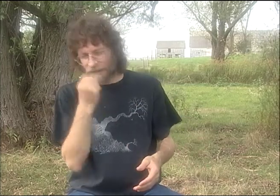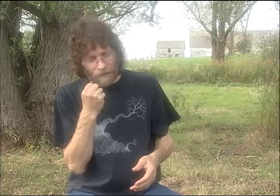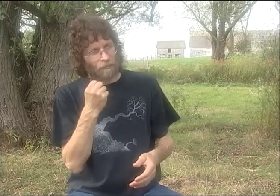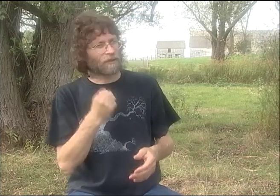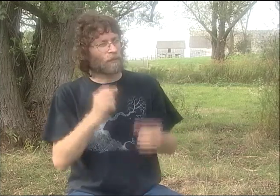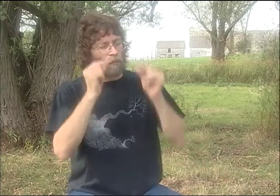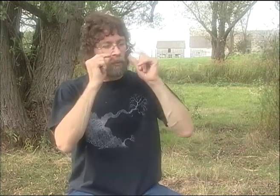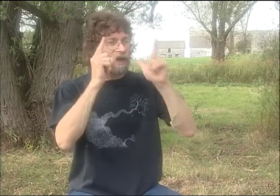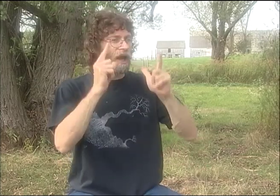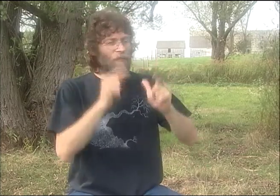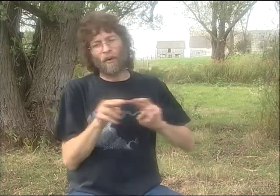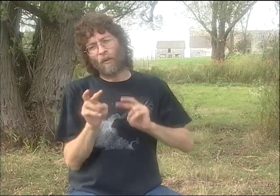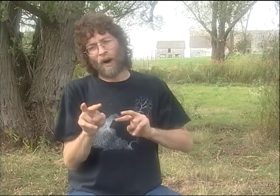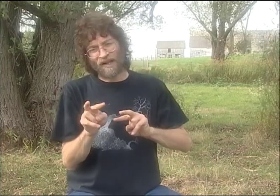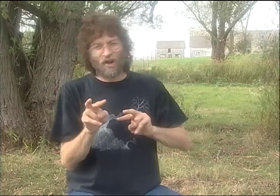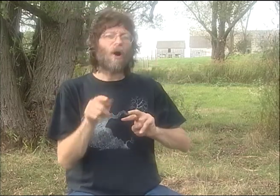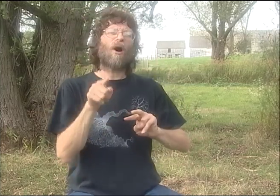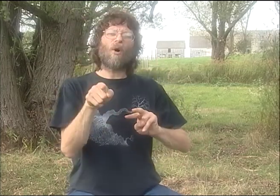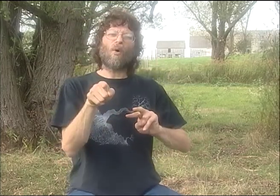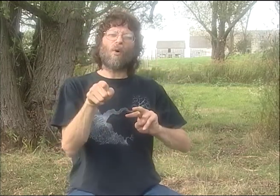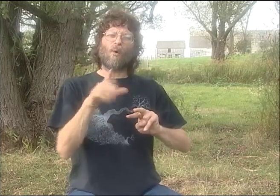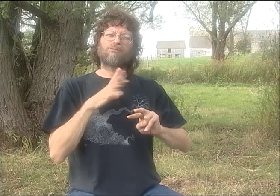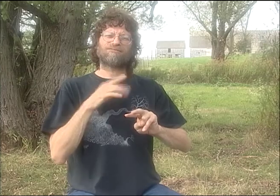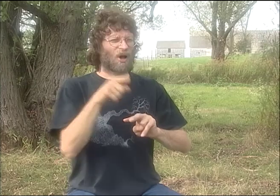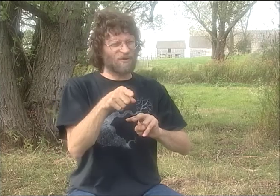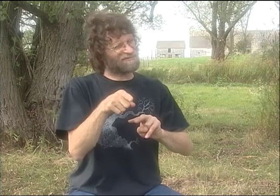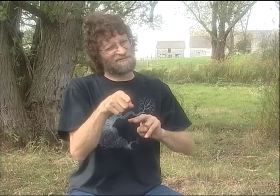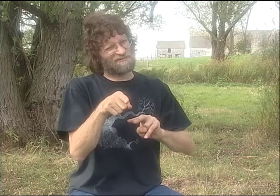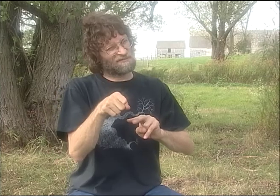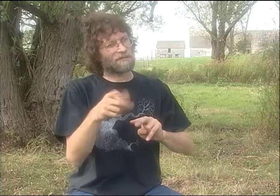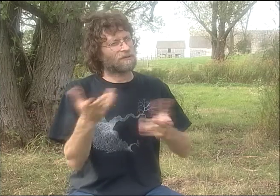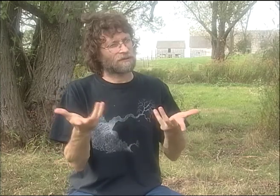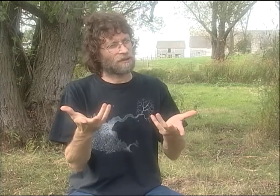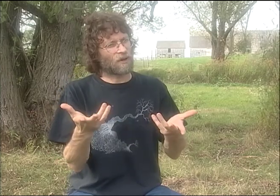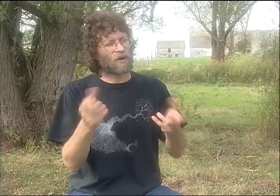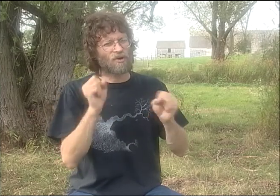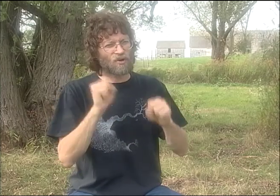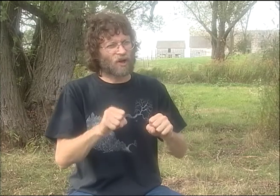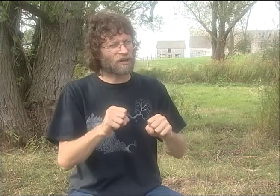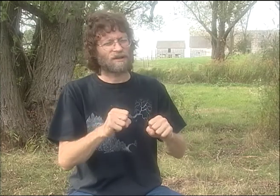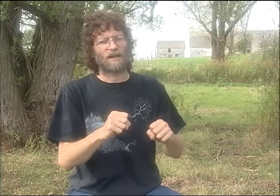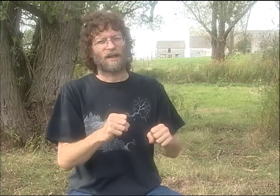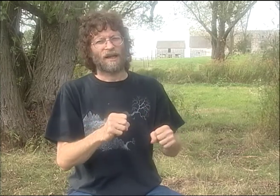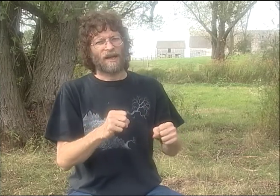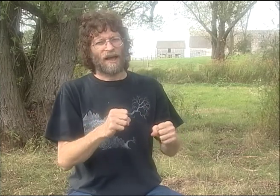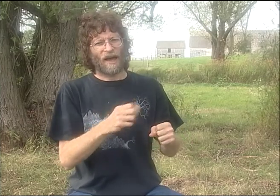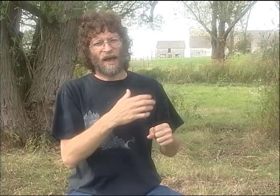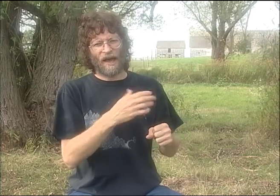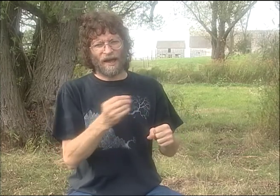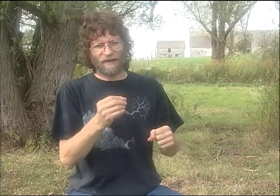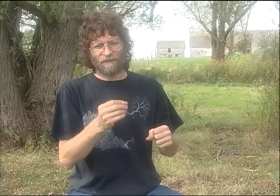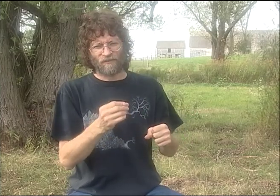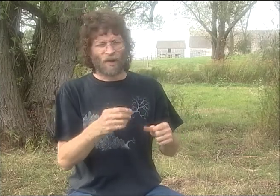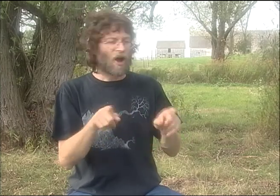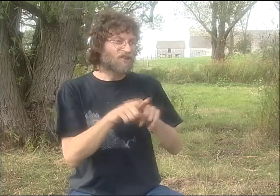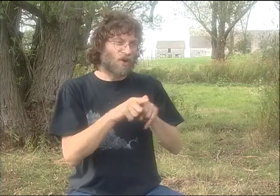AND THAT HELPED SO MUCH WITH THIS WHOLE CREATIVE PROCESS BACK THEN 'CAUSE FINALLY WE COULD DOCUMENT IT. WE COULD GO TO BED AT NIGHT. WE COULD WAKE UP IN THE MORNING, WATCH, AND GO,